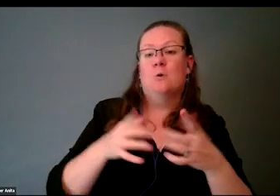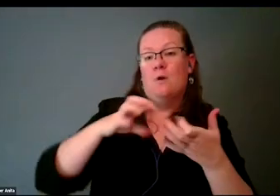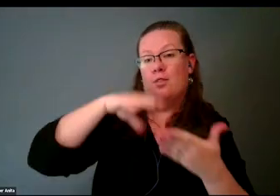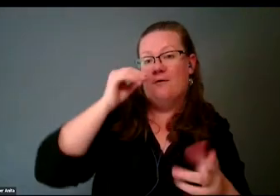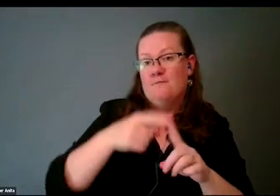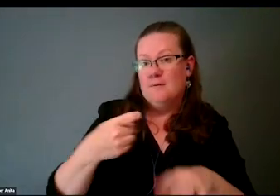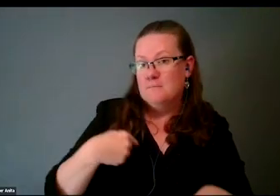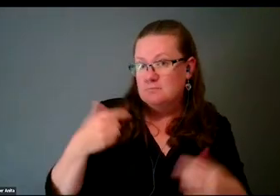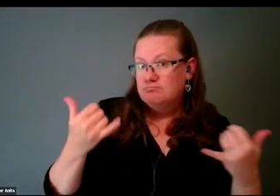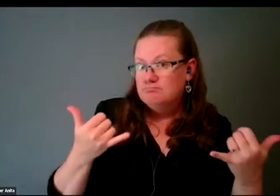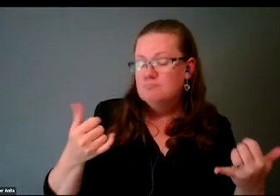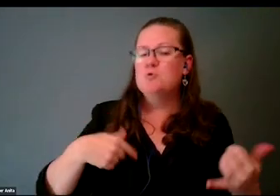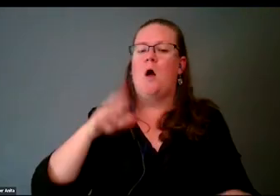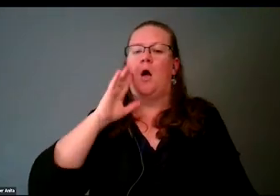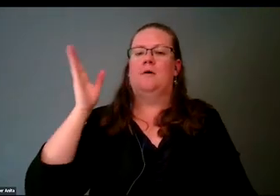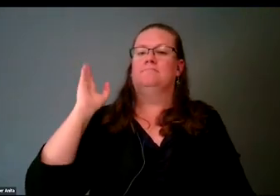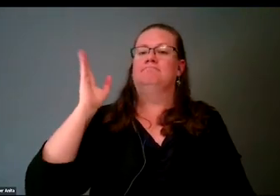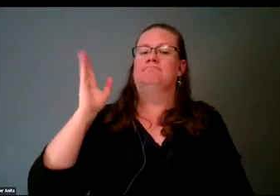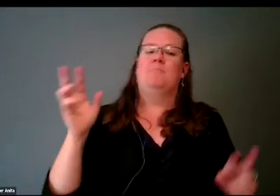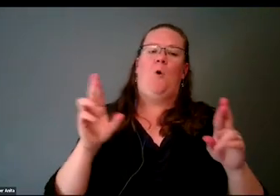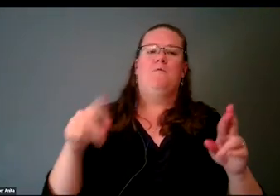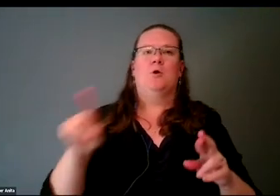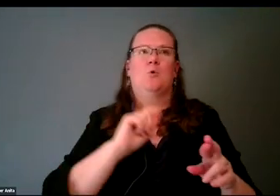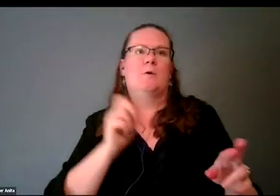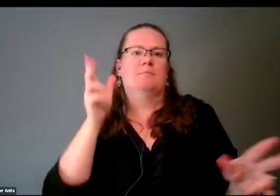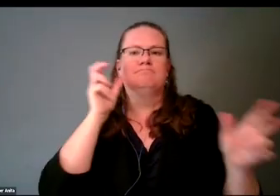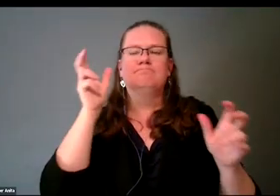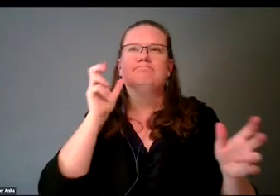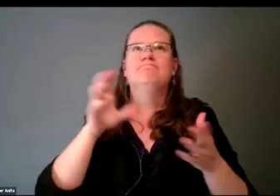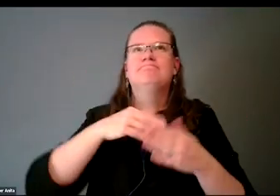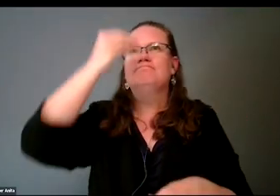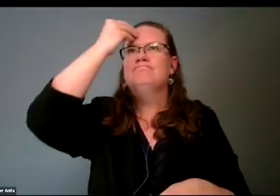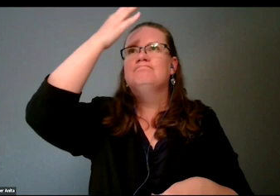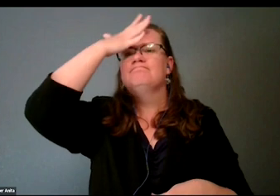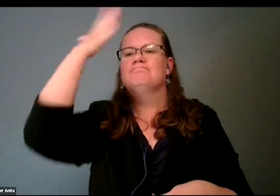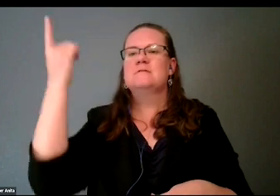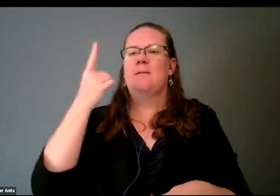I am going to speak and hopefully, you guys are going to be able to walk away with something that enriches you,